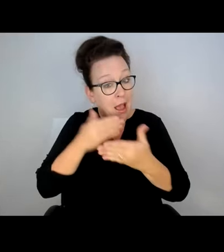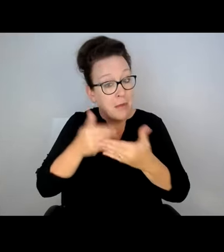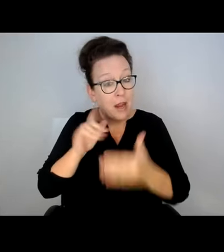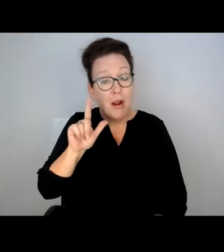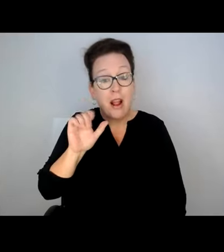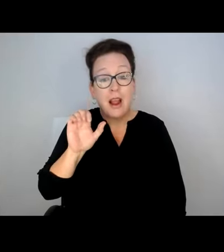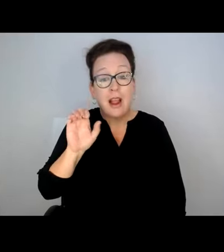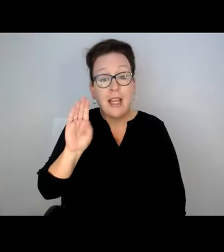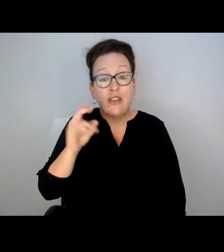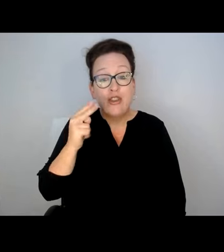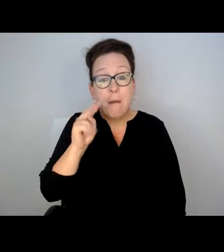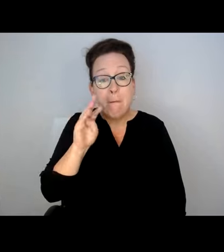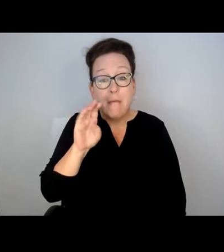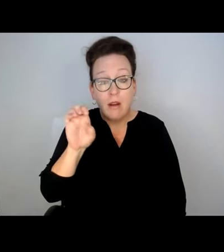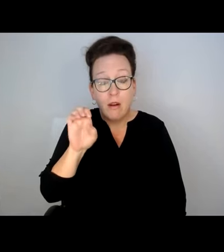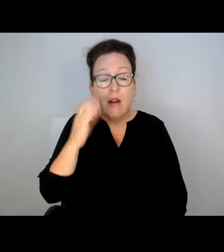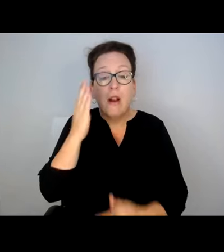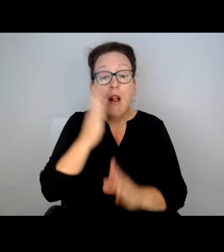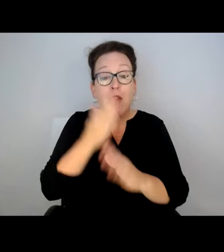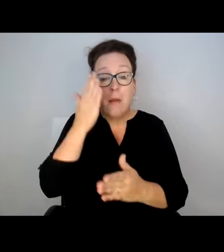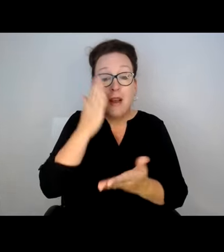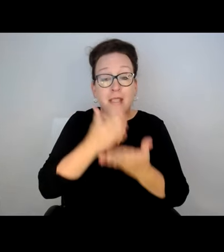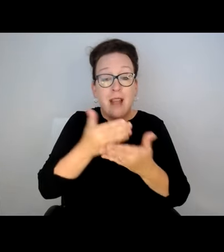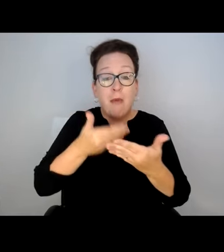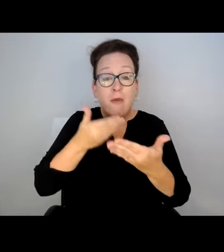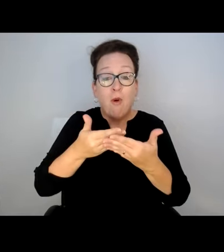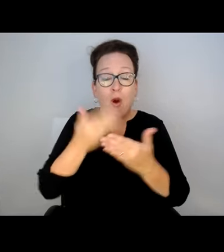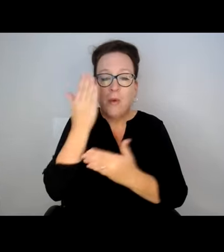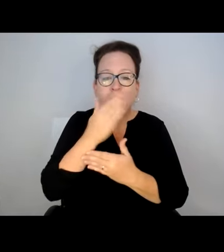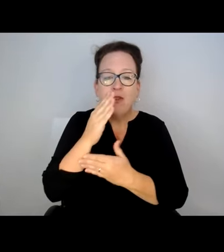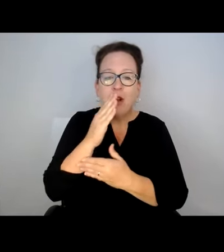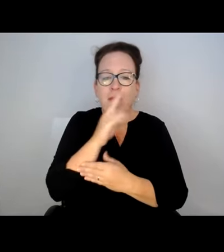AT THAT ONE THERE. AND THE ONE NEAR LECHMERE, THE